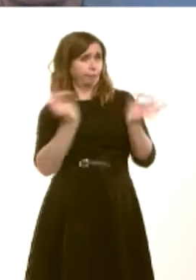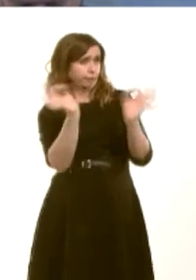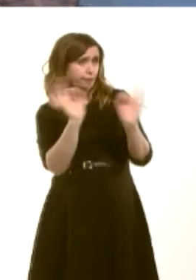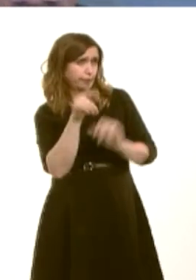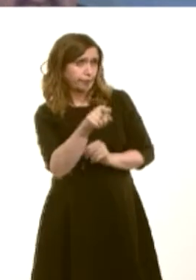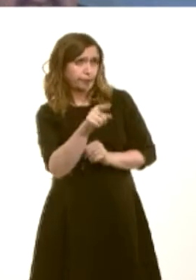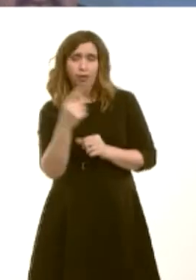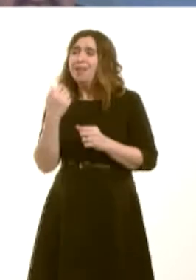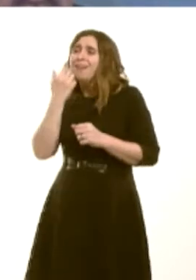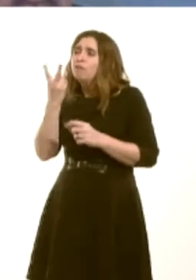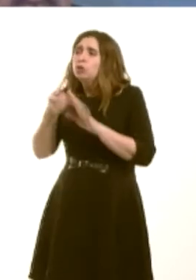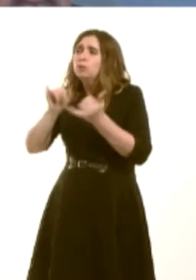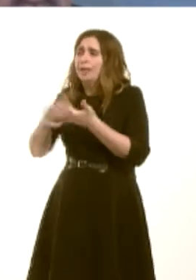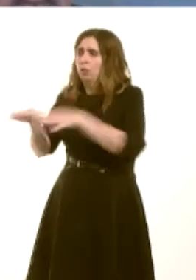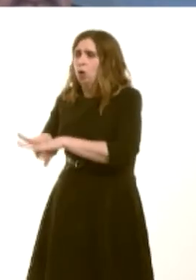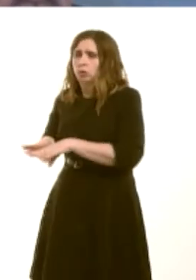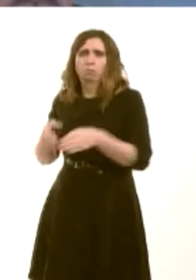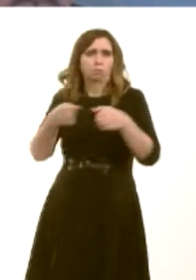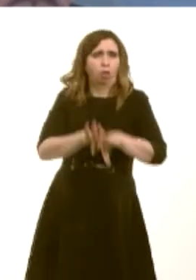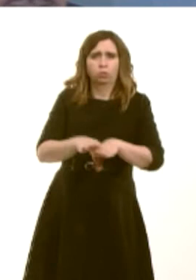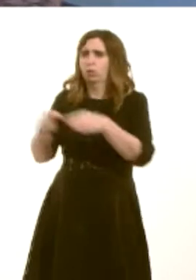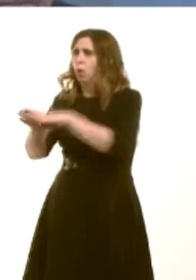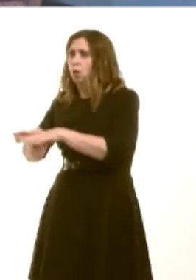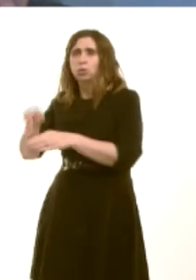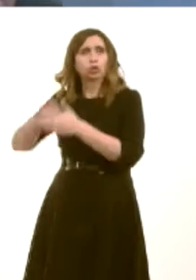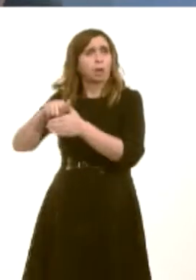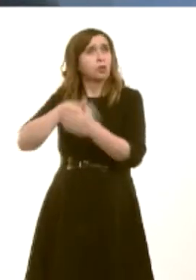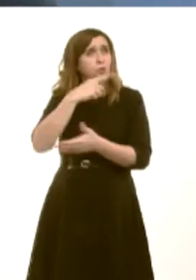day closing on our high streets. Now, youíve talked about business rate relief, youíve